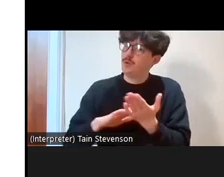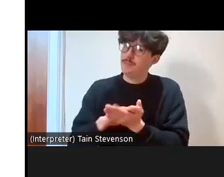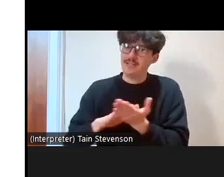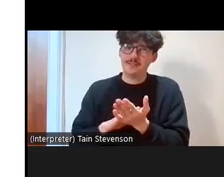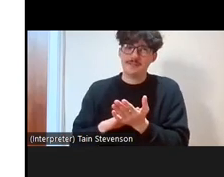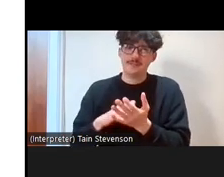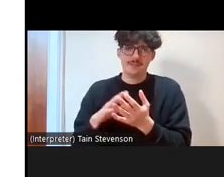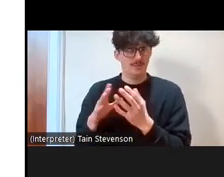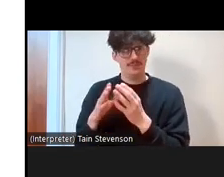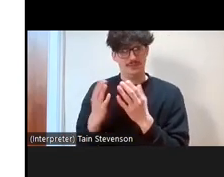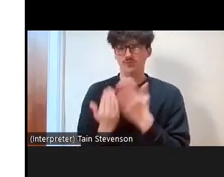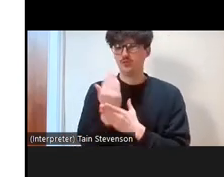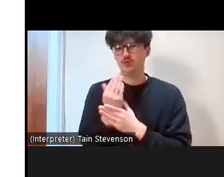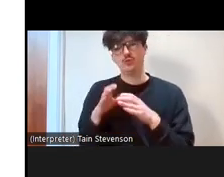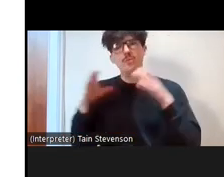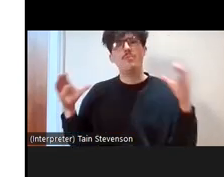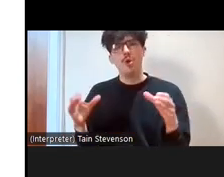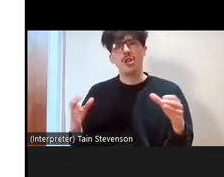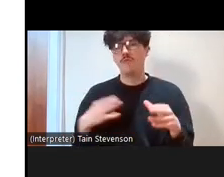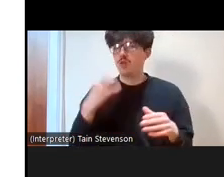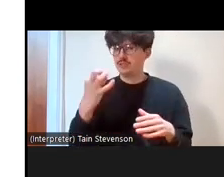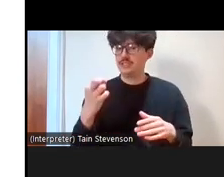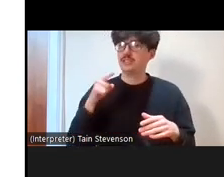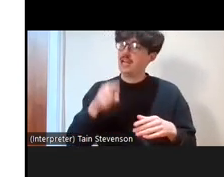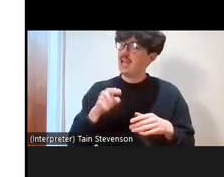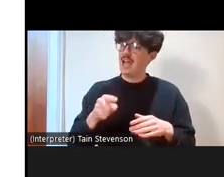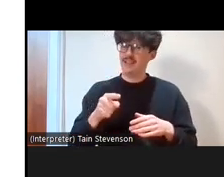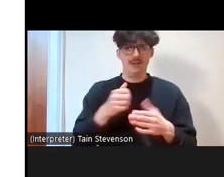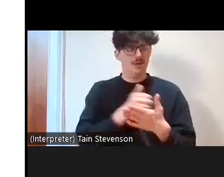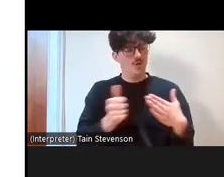new pool of volunteers that volunteer with a high intensity and a high number of hours.